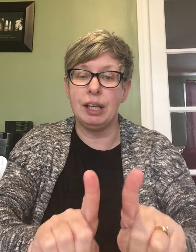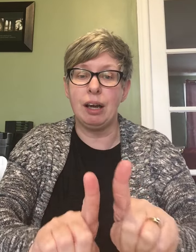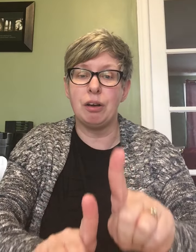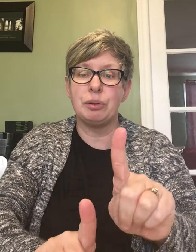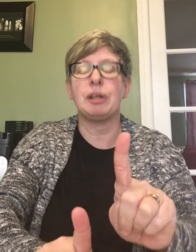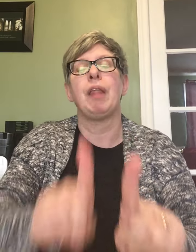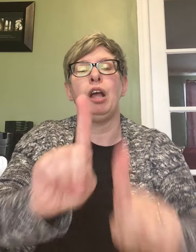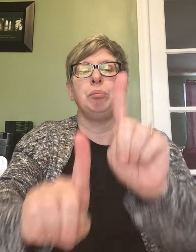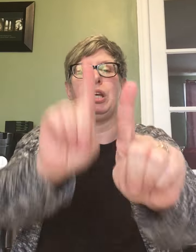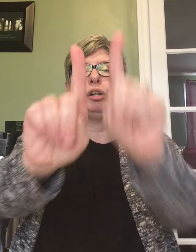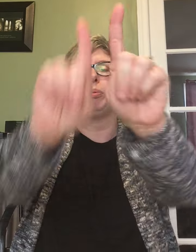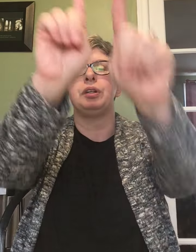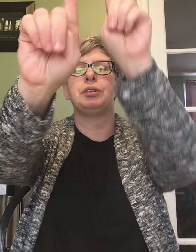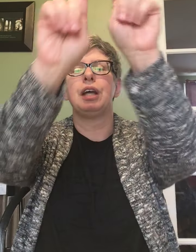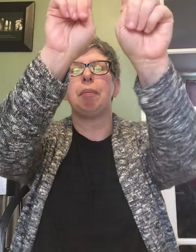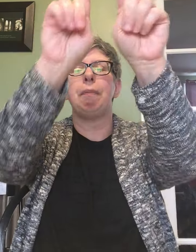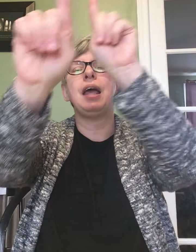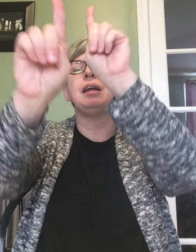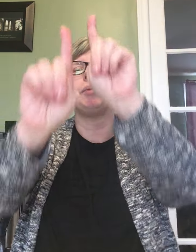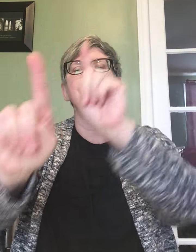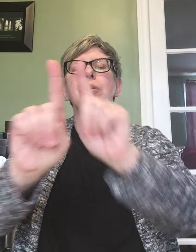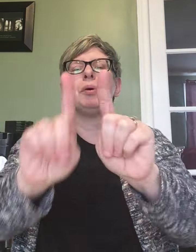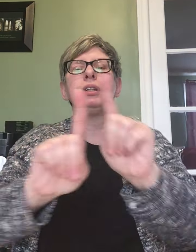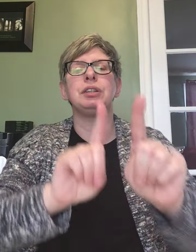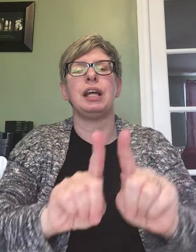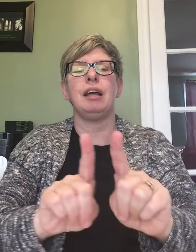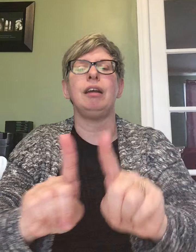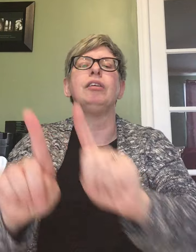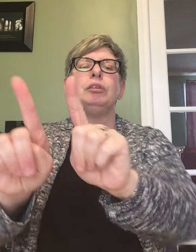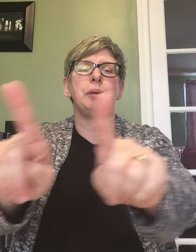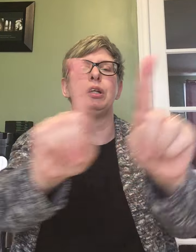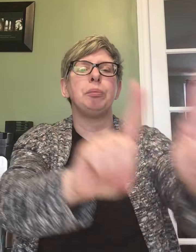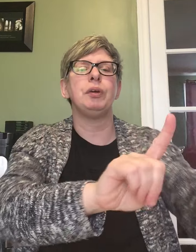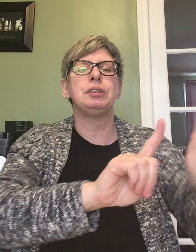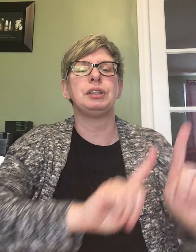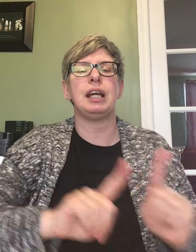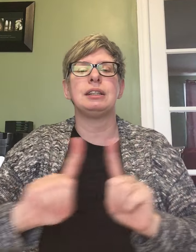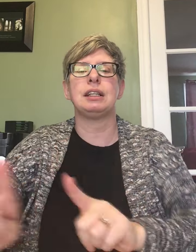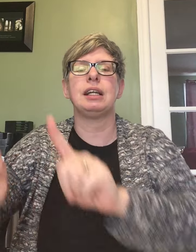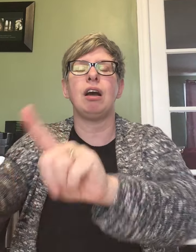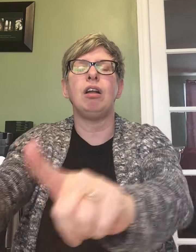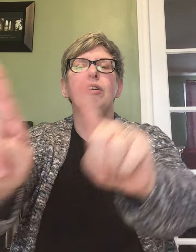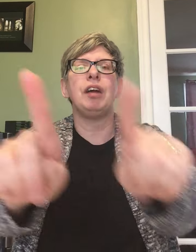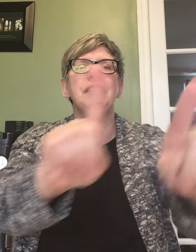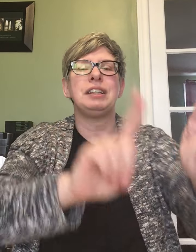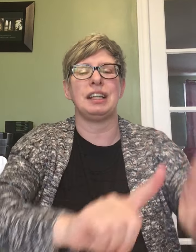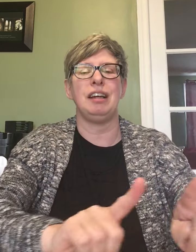Here goes Peter pointers up and Peter pointers down Peter pointers dancing all around the town